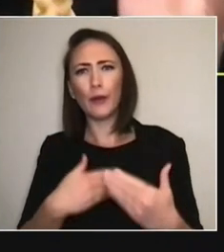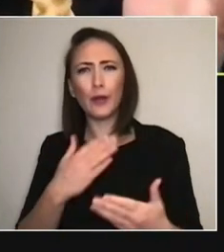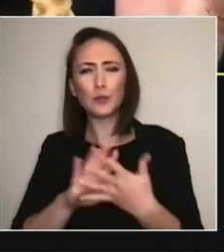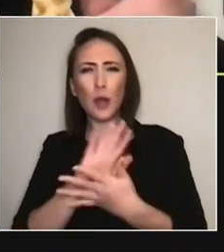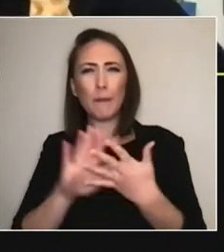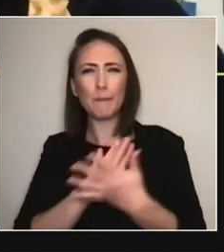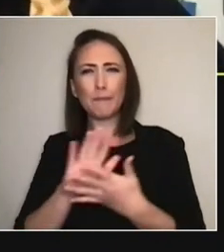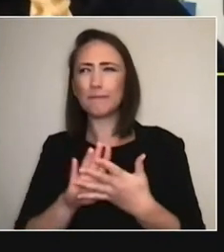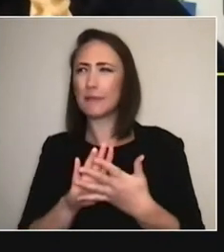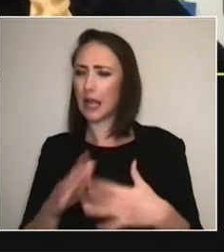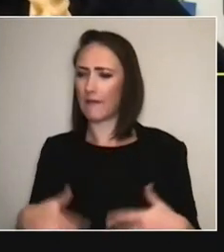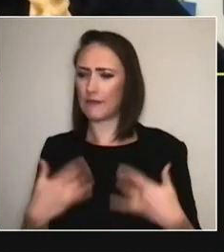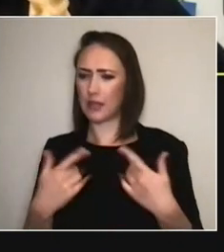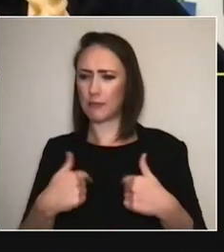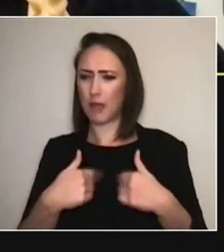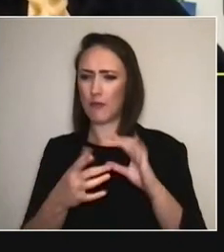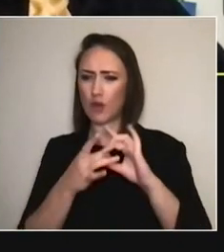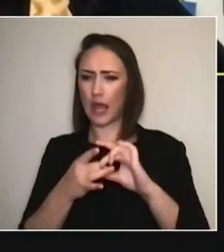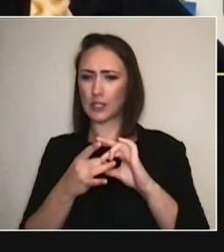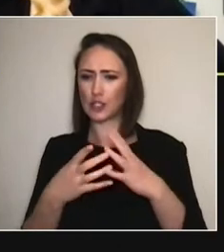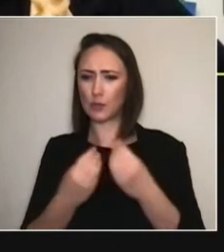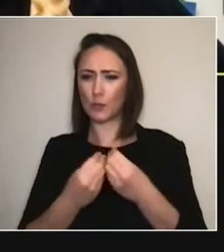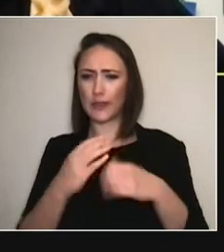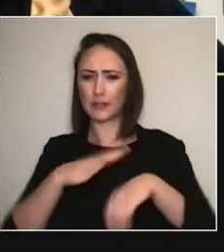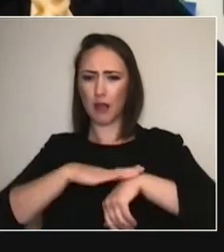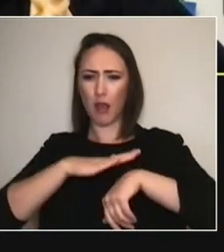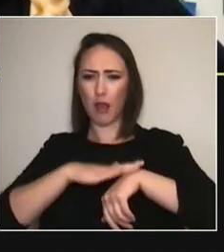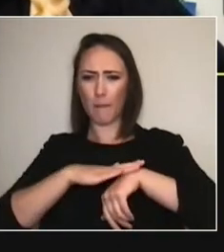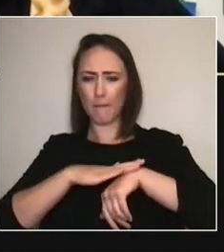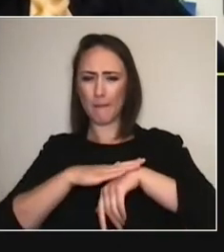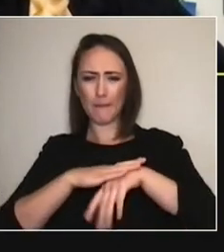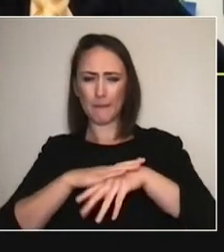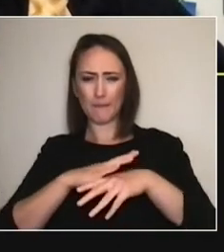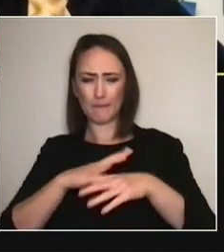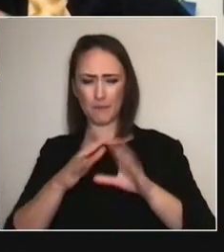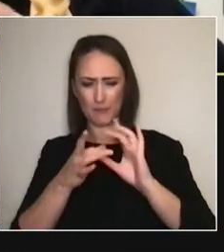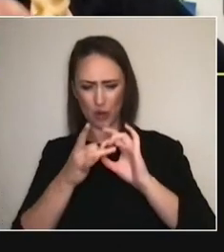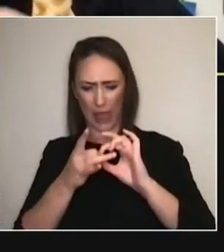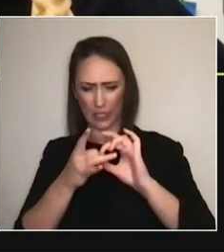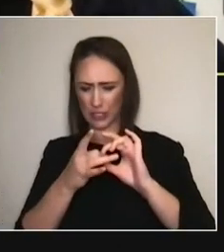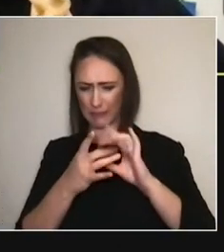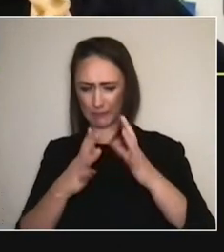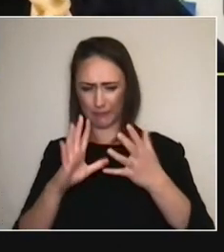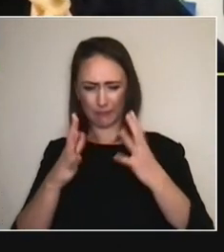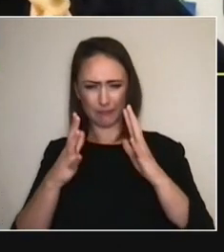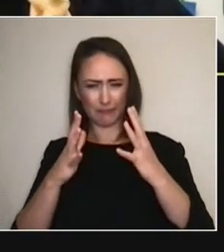is also kind of doing the same thing, you know? And so, when I think about tech, and I think people—